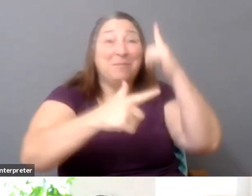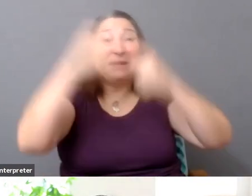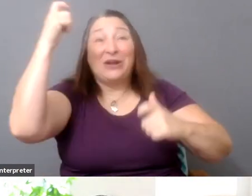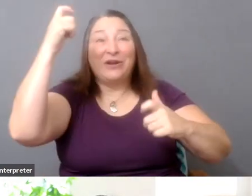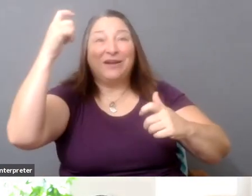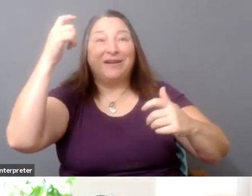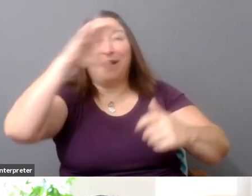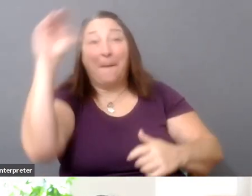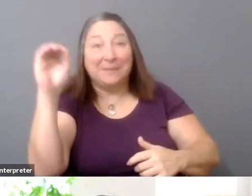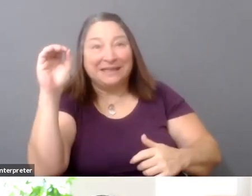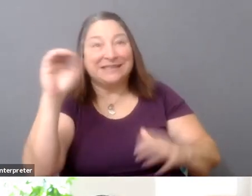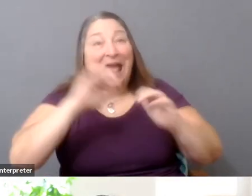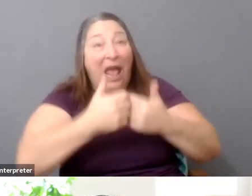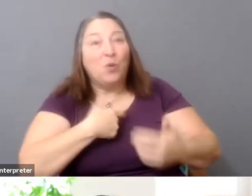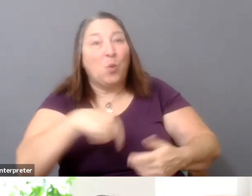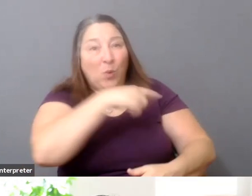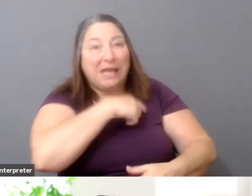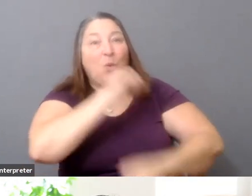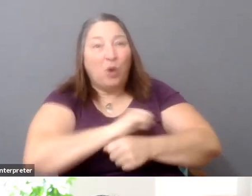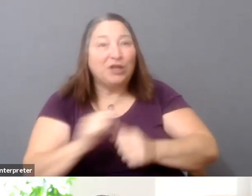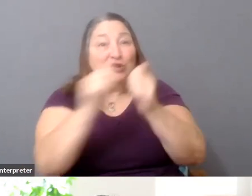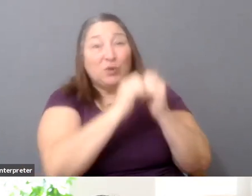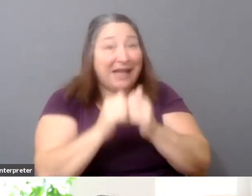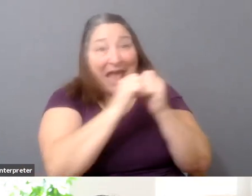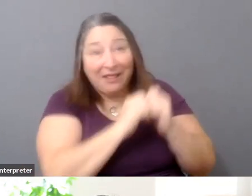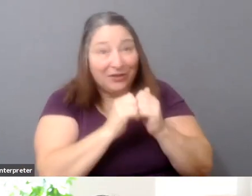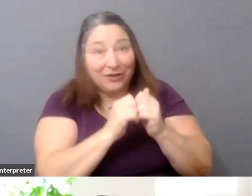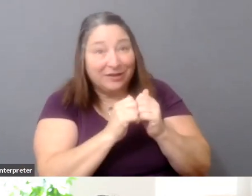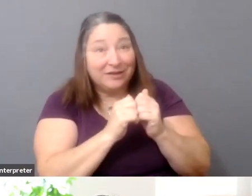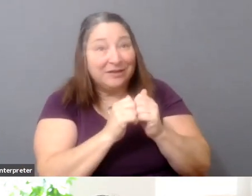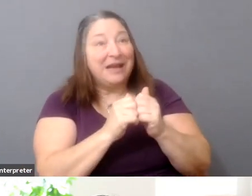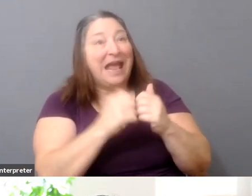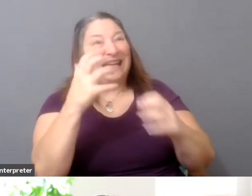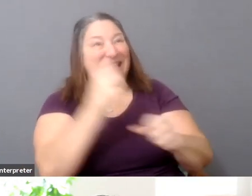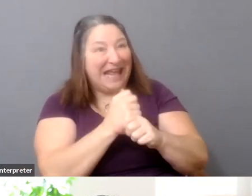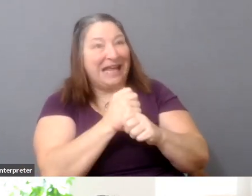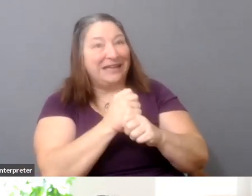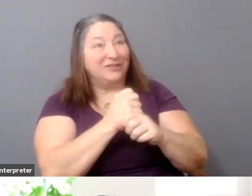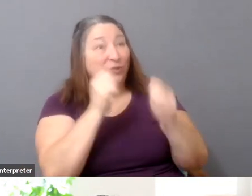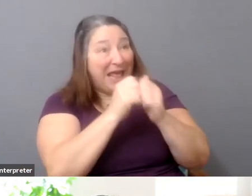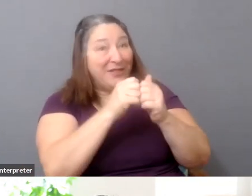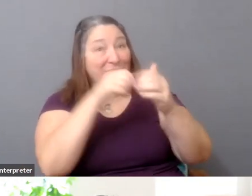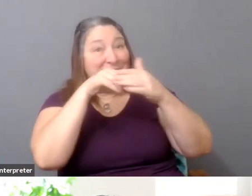as opposed to you, you know, trying to get into that one slot. How can we-- even marketing.